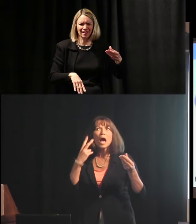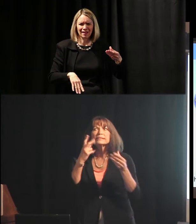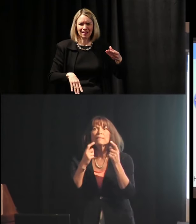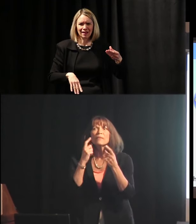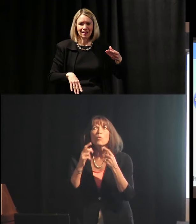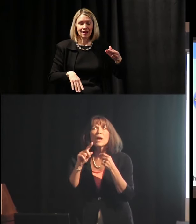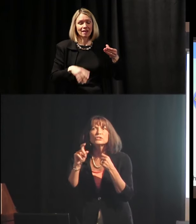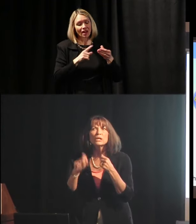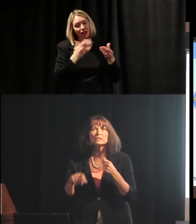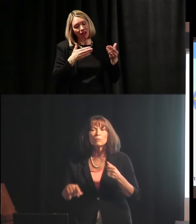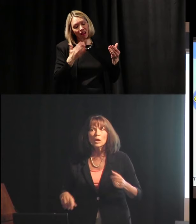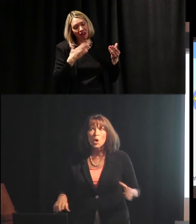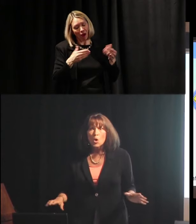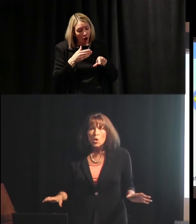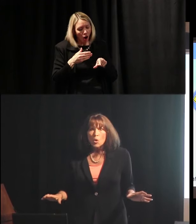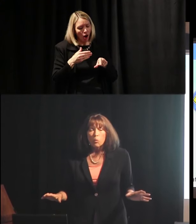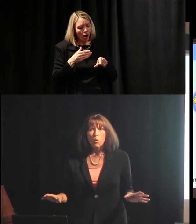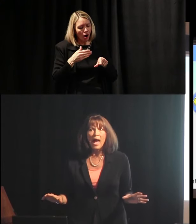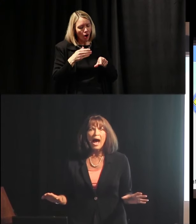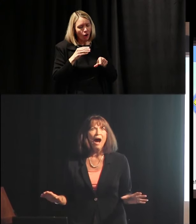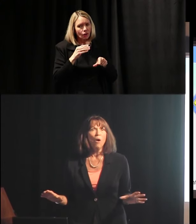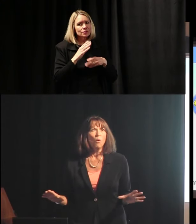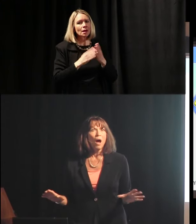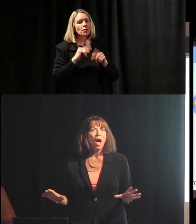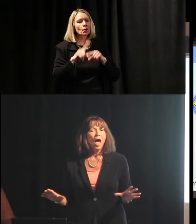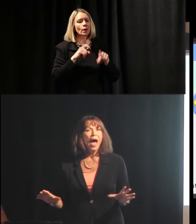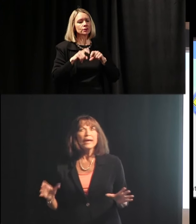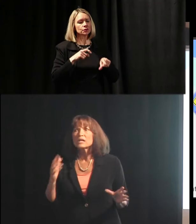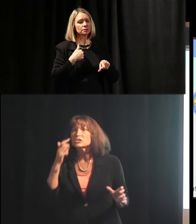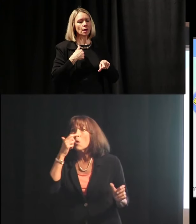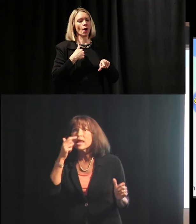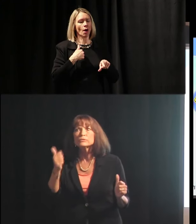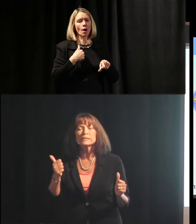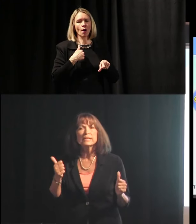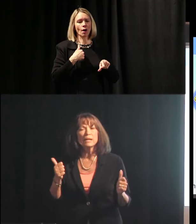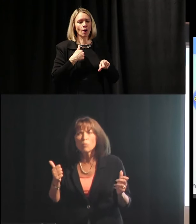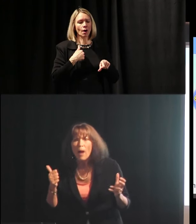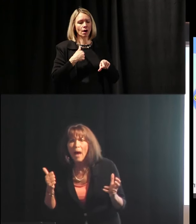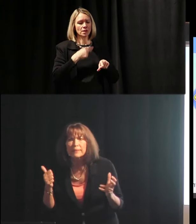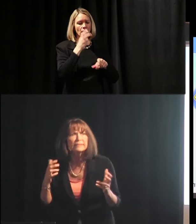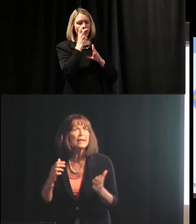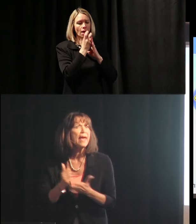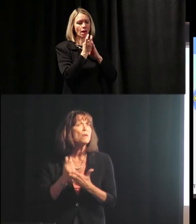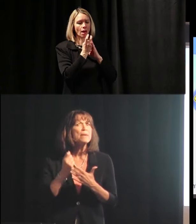And then I saw some of the questions, and went, “Wow!” I got so interested in, wow, this is going to help me understand